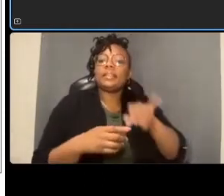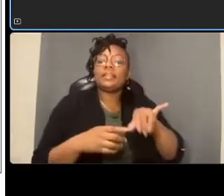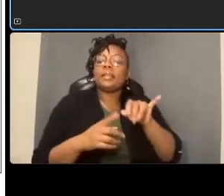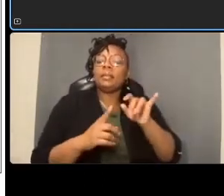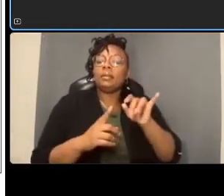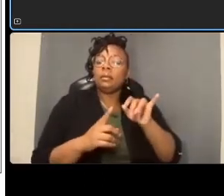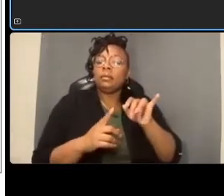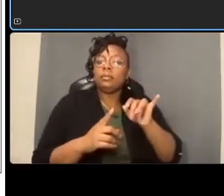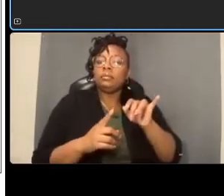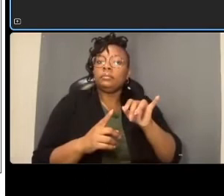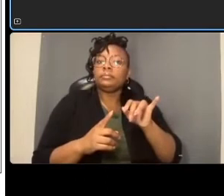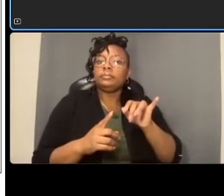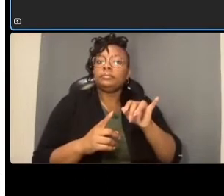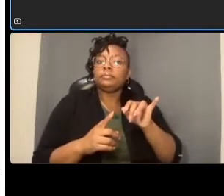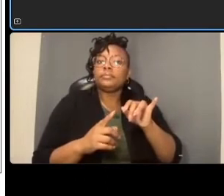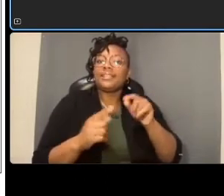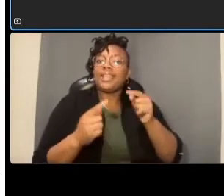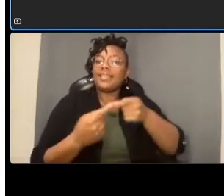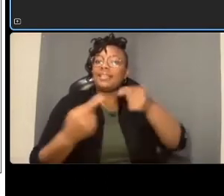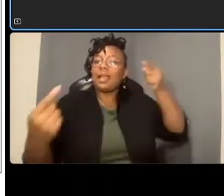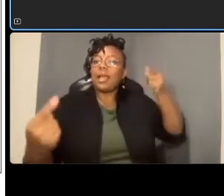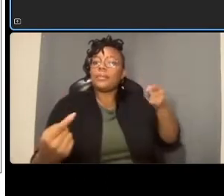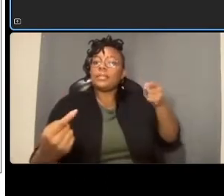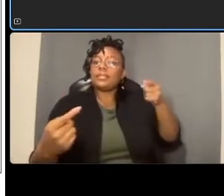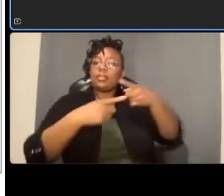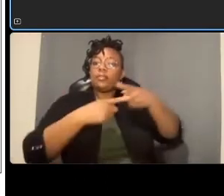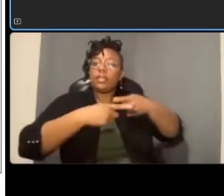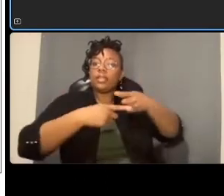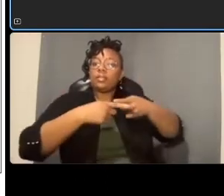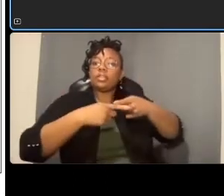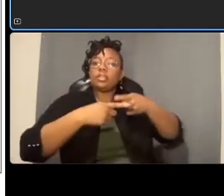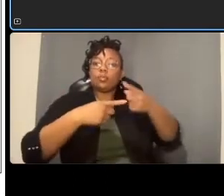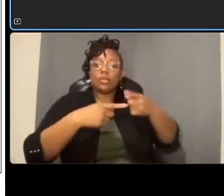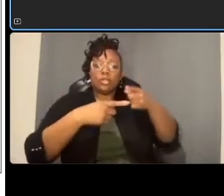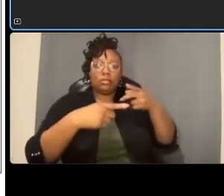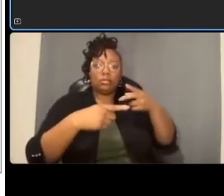intersection once the bus crosses the intersection they have their stop there and that's noted as